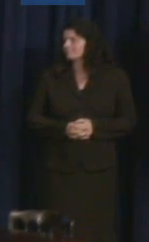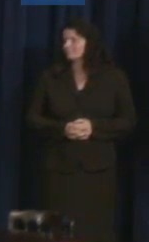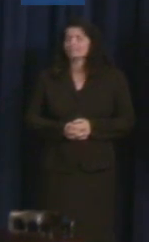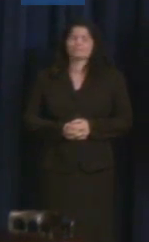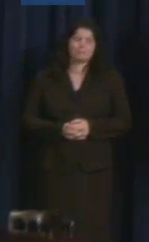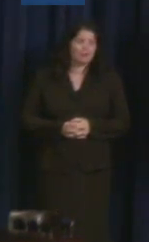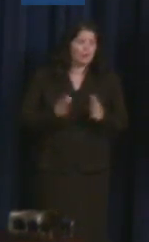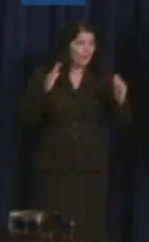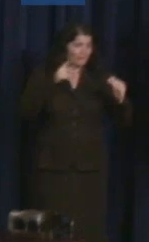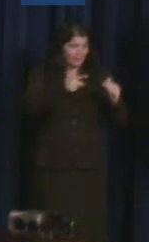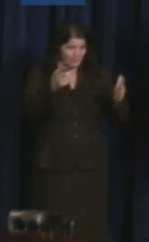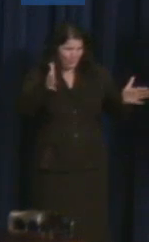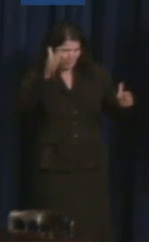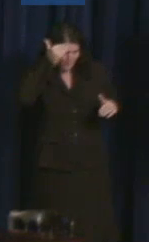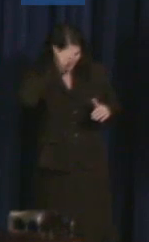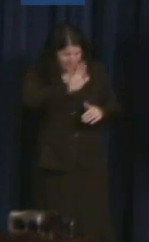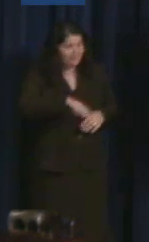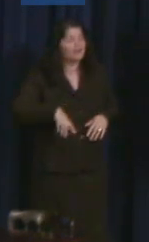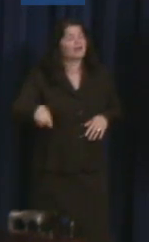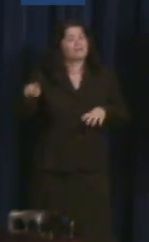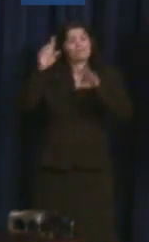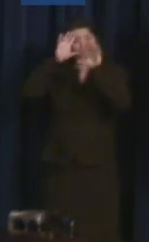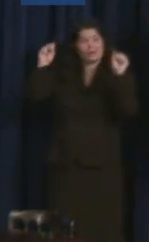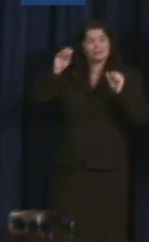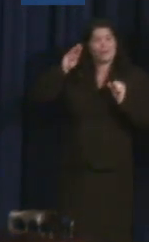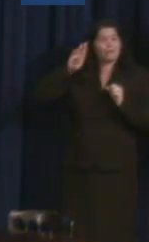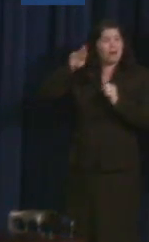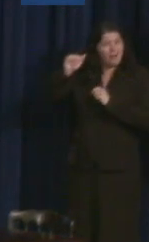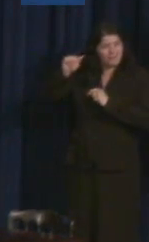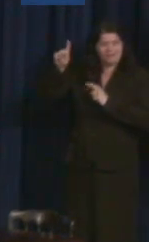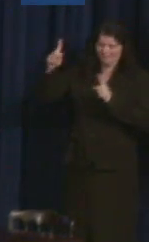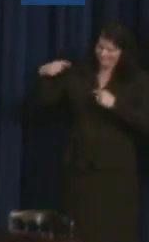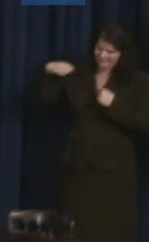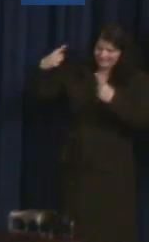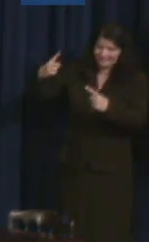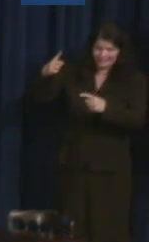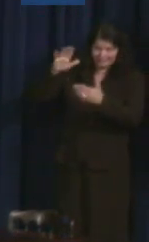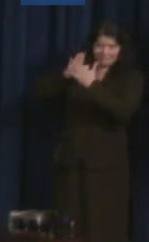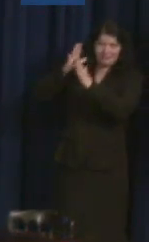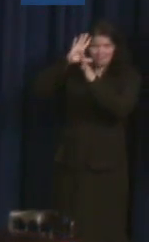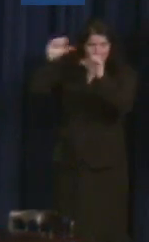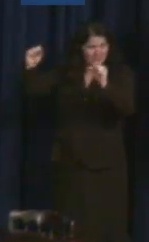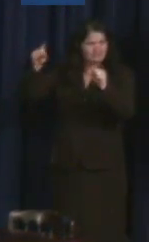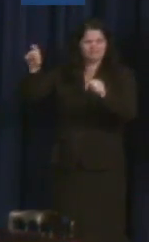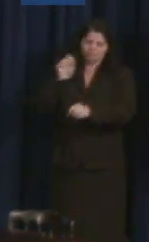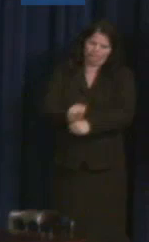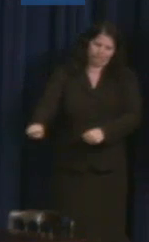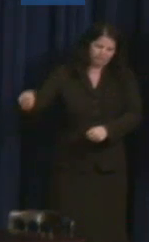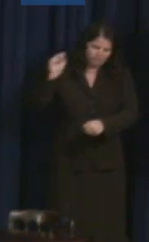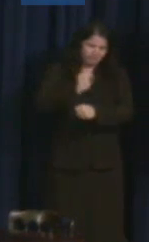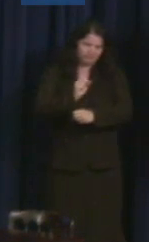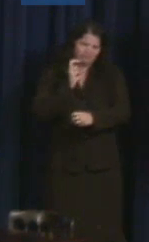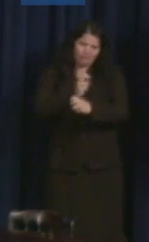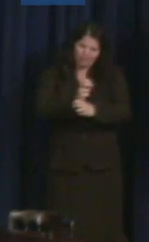President Obama has worked very hard to deliver on behalf of the community of people with disabilities and